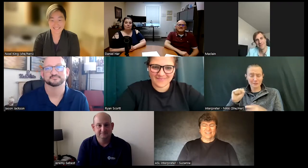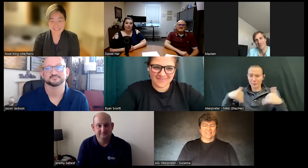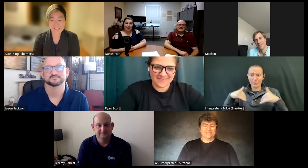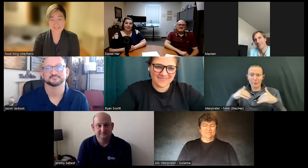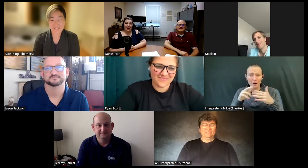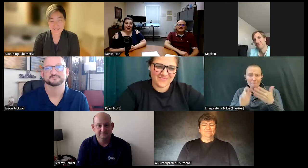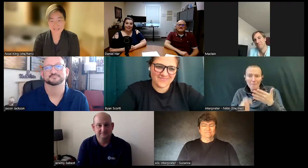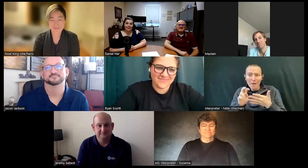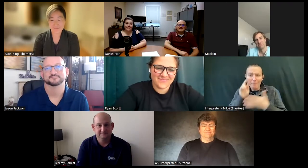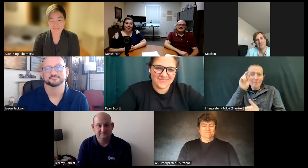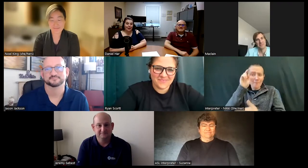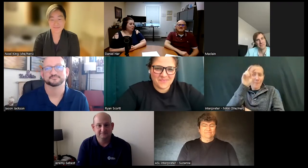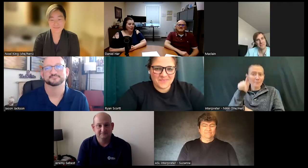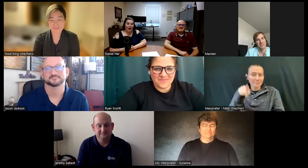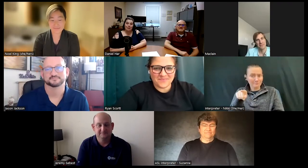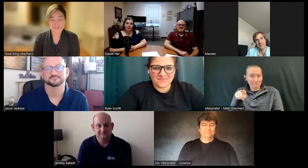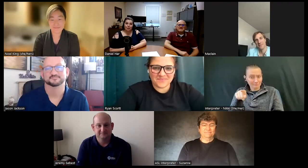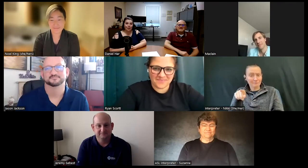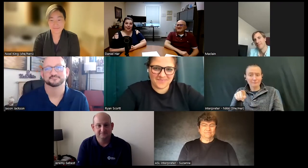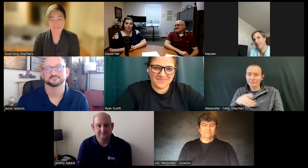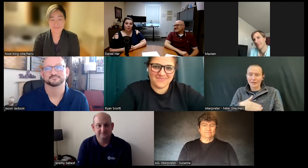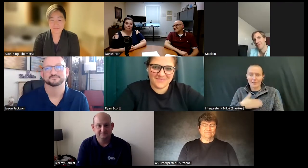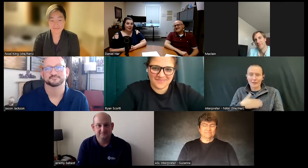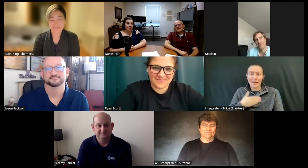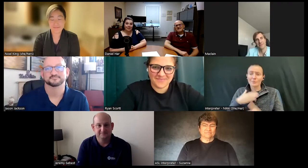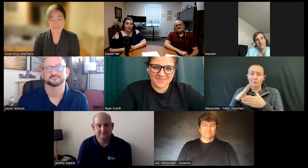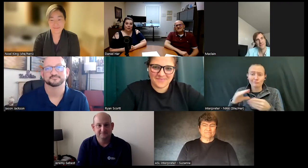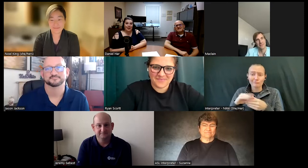you've progressed and I am so happy that you shared that story because as a vocal